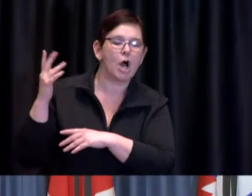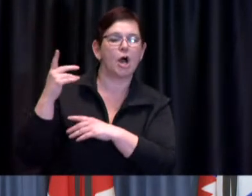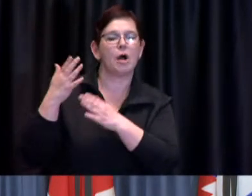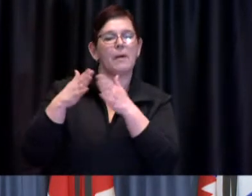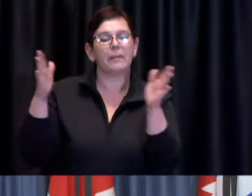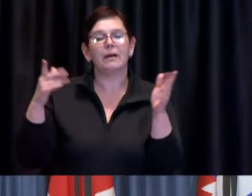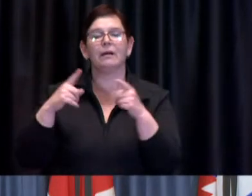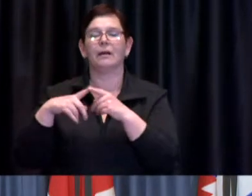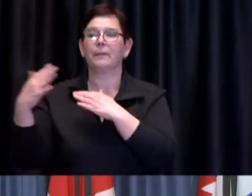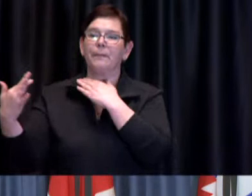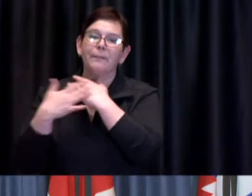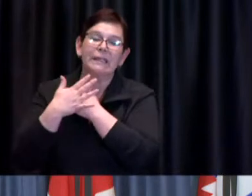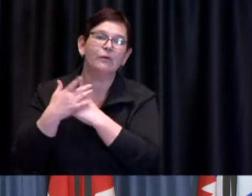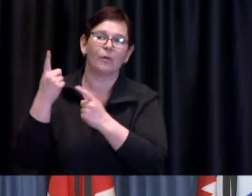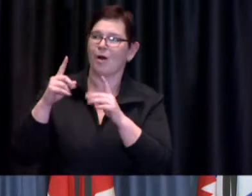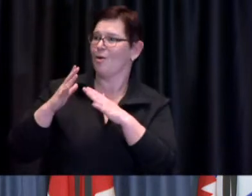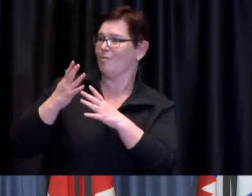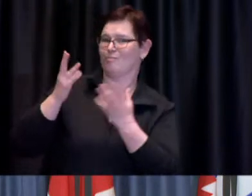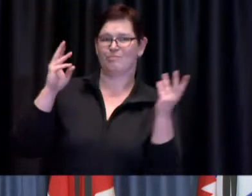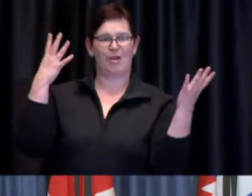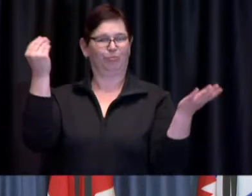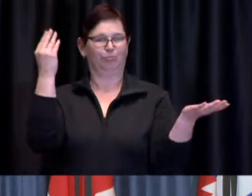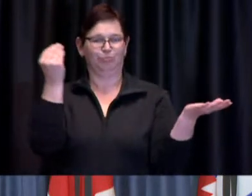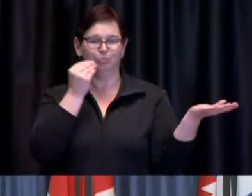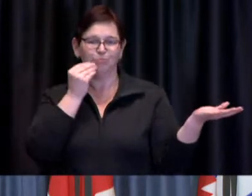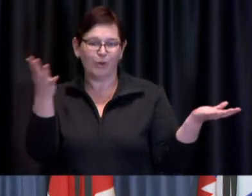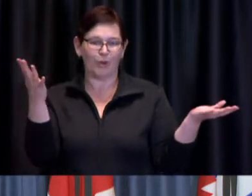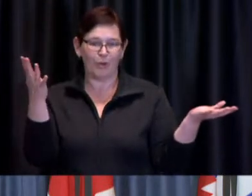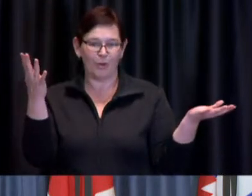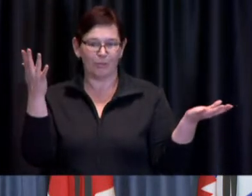second summer of this pandemic there are people who don't have backyards or balconies where they